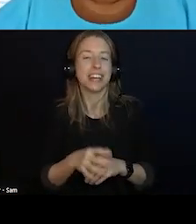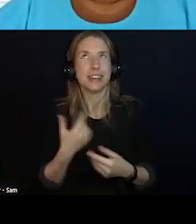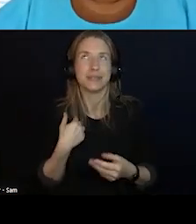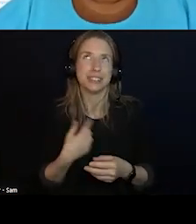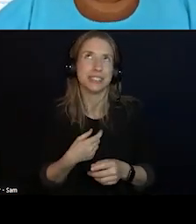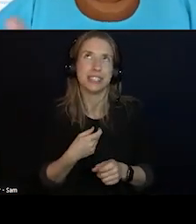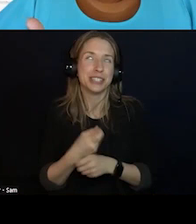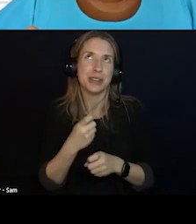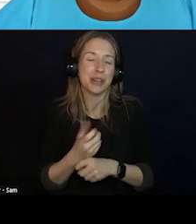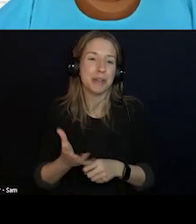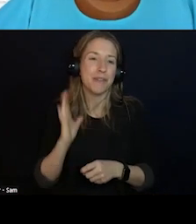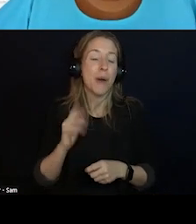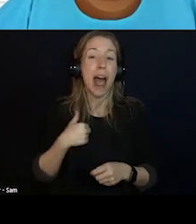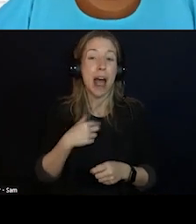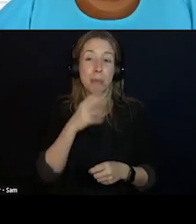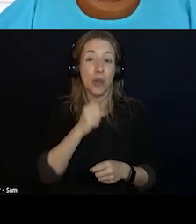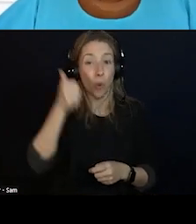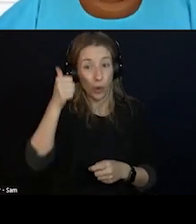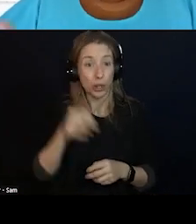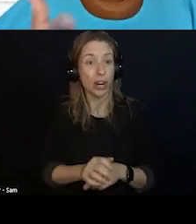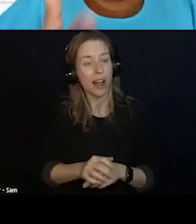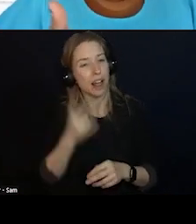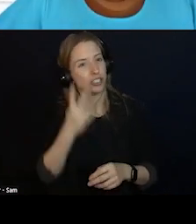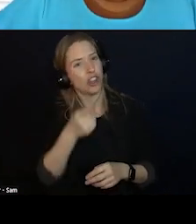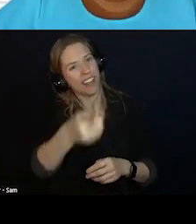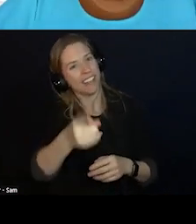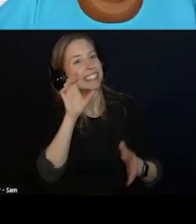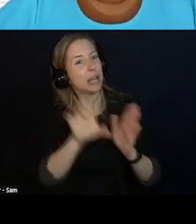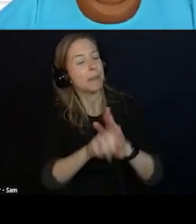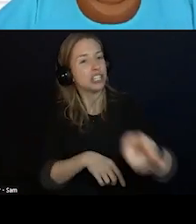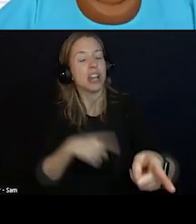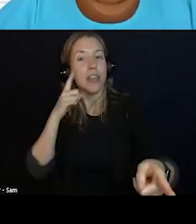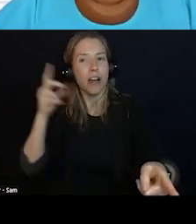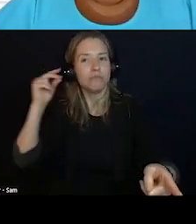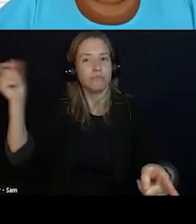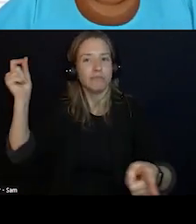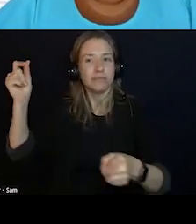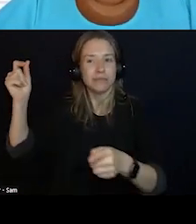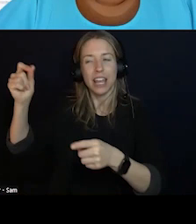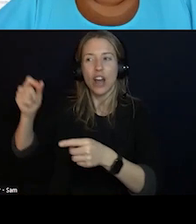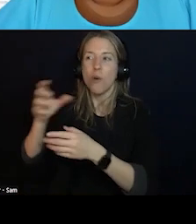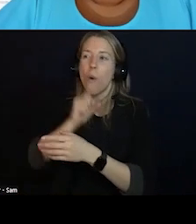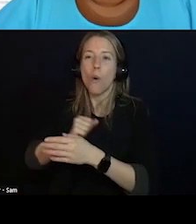THIS IMAGE AND I THOUGHT OF A RECORD PLAYER, BUT THAT IS A CAMERA. THIS ARTICLE WAS